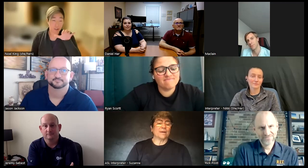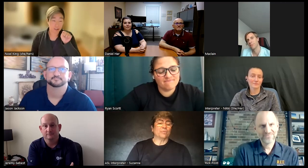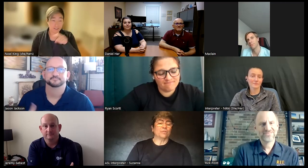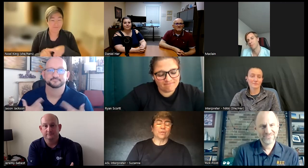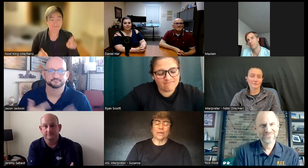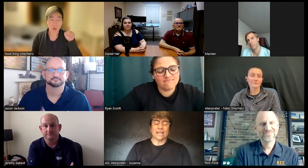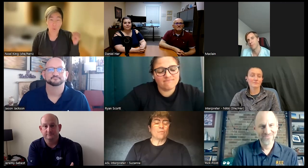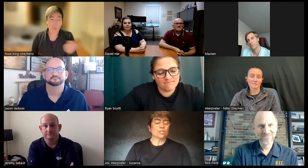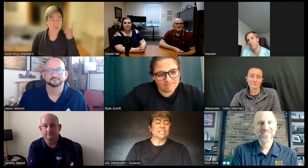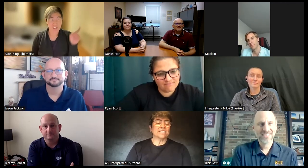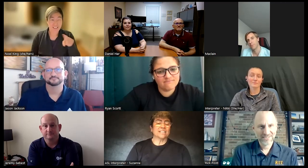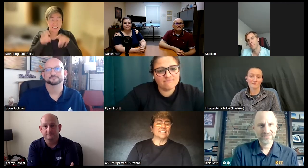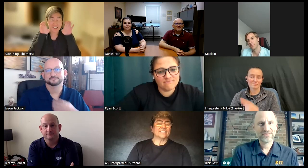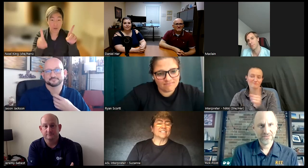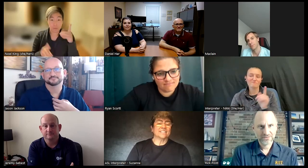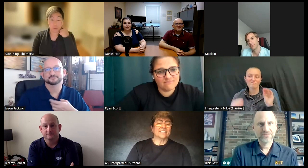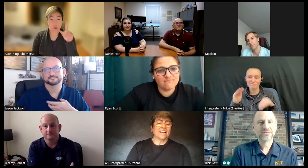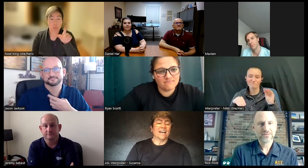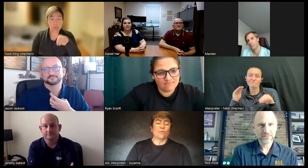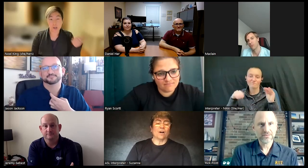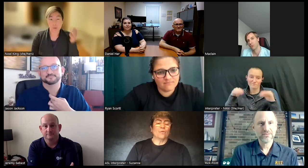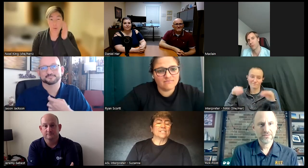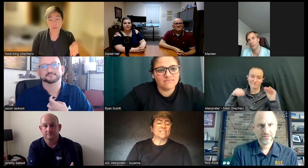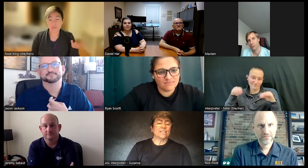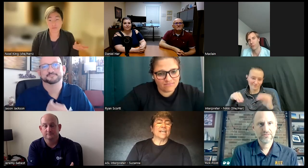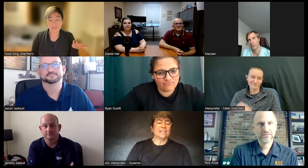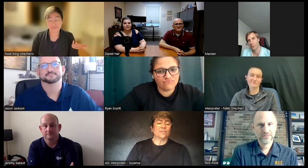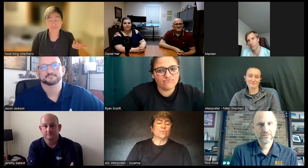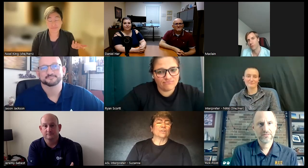example we would get emotionally exhausted uh we're always educating the